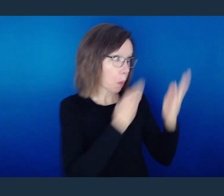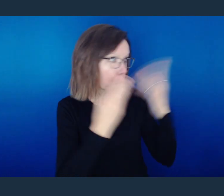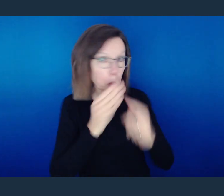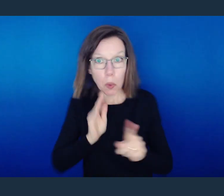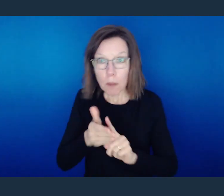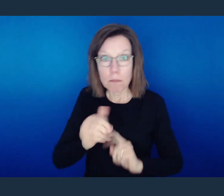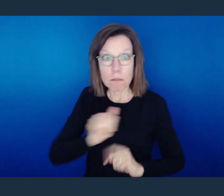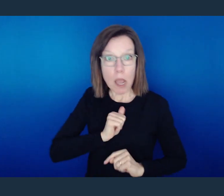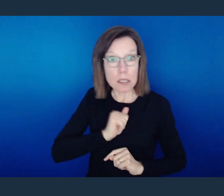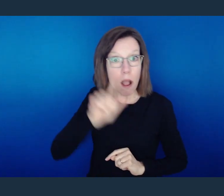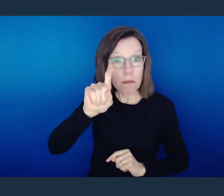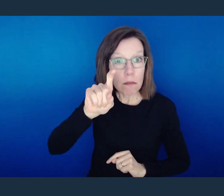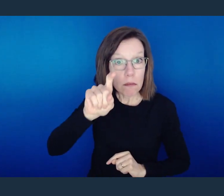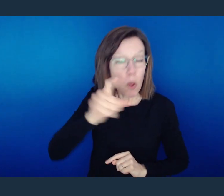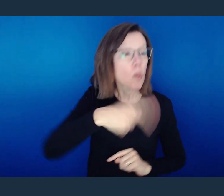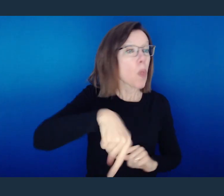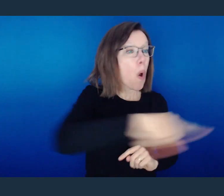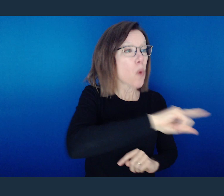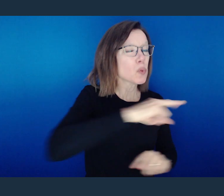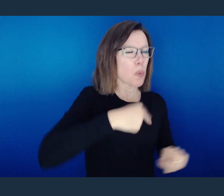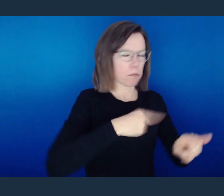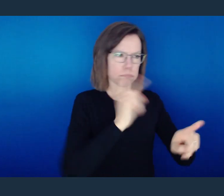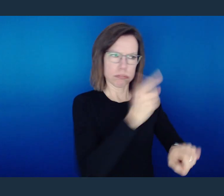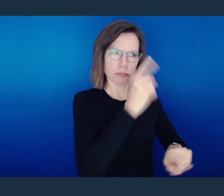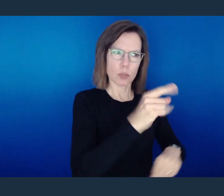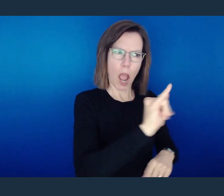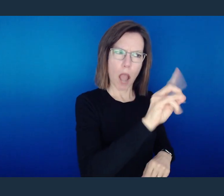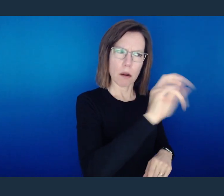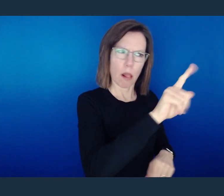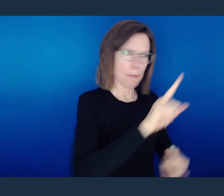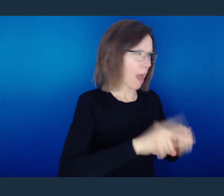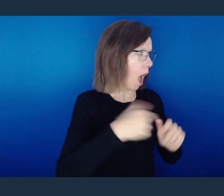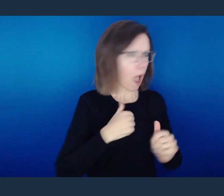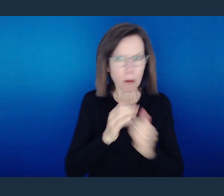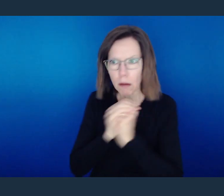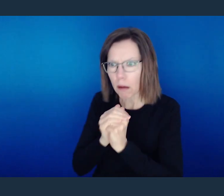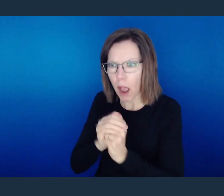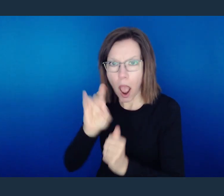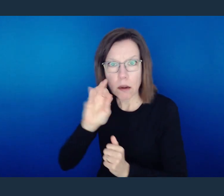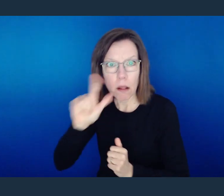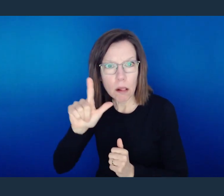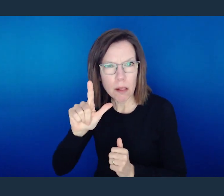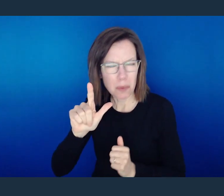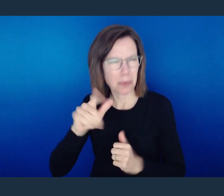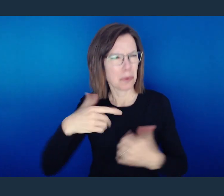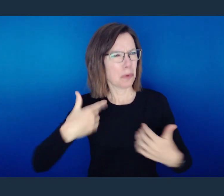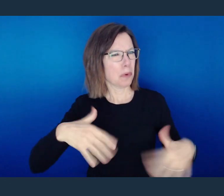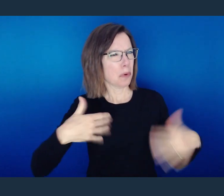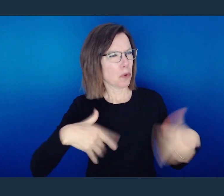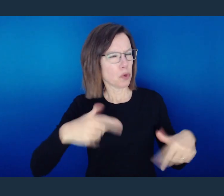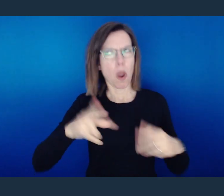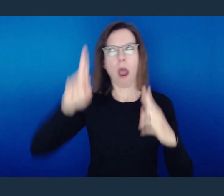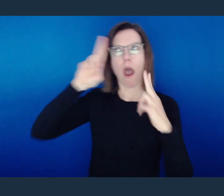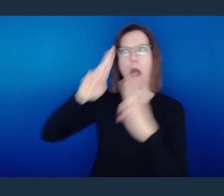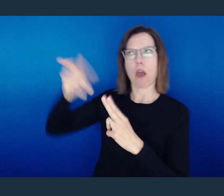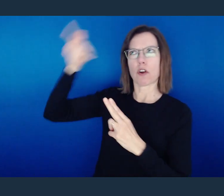You who abhor idols, do you rob temples? You who boast in the law dishonor God by breaking the law.